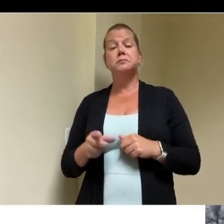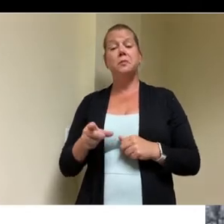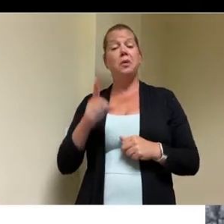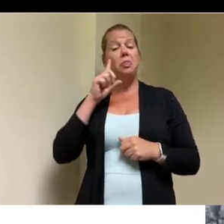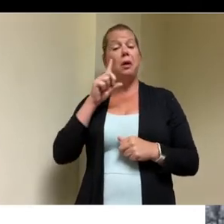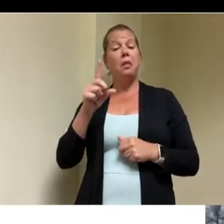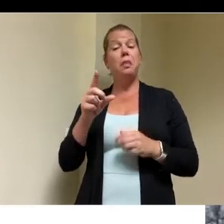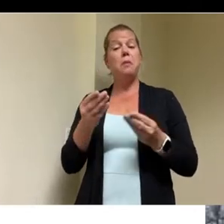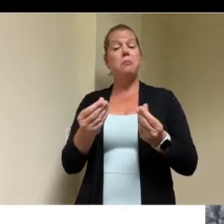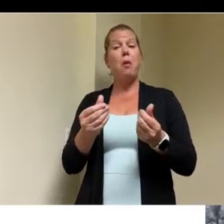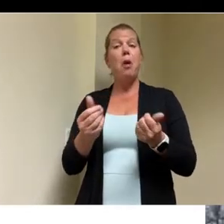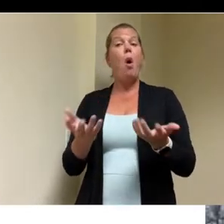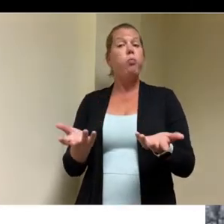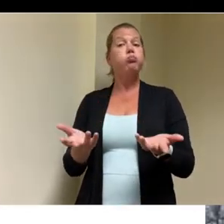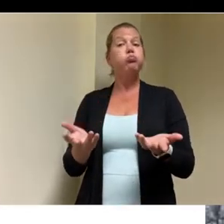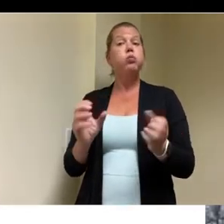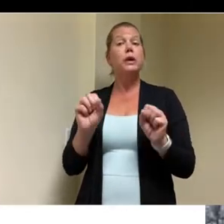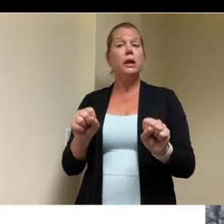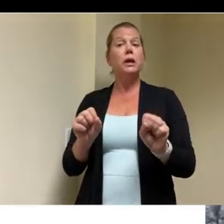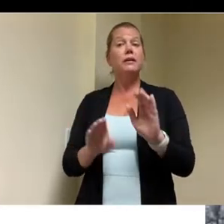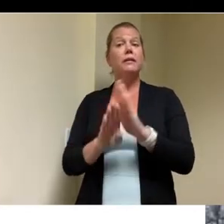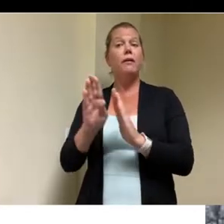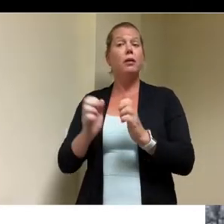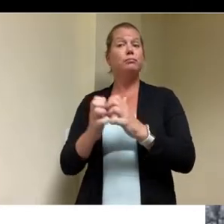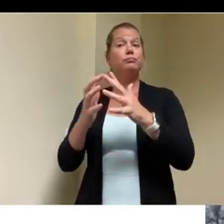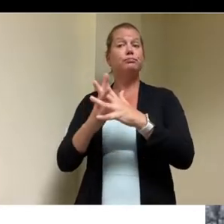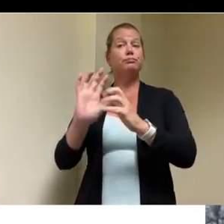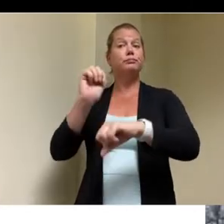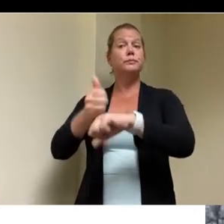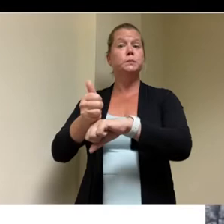we could have like some other you know developments you could have put a lot